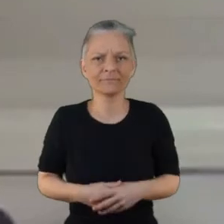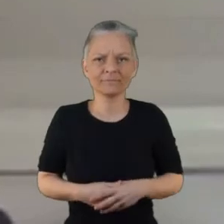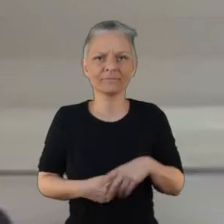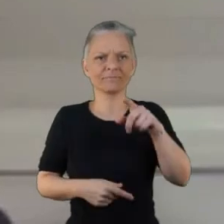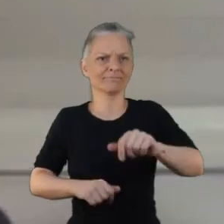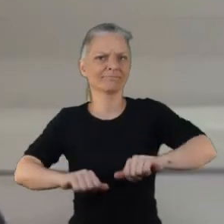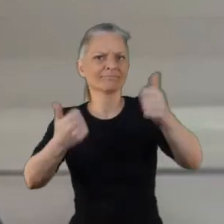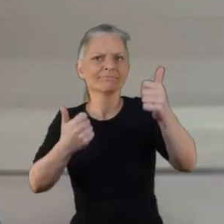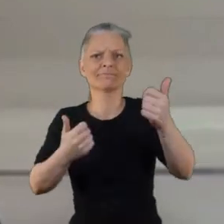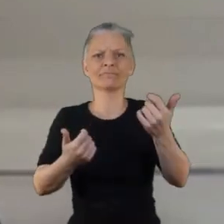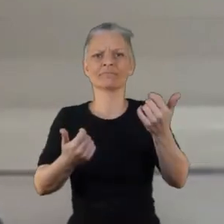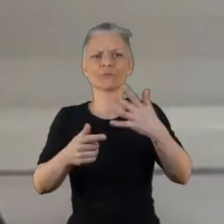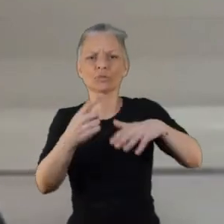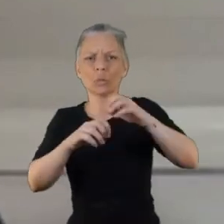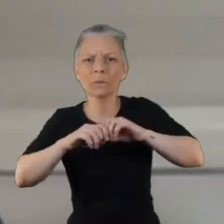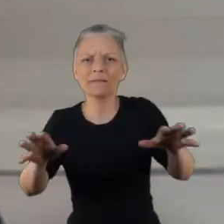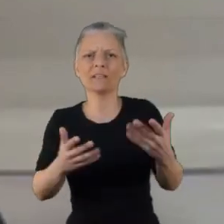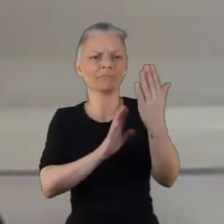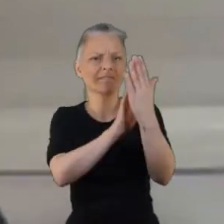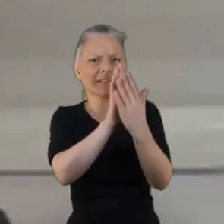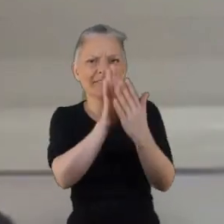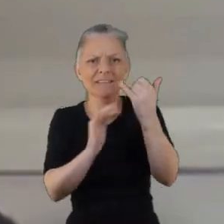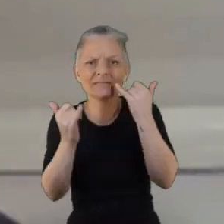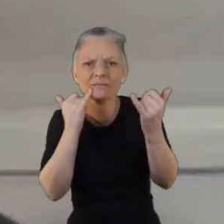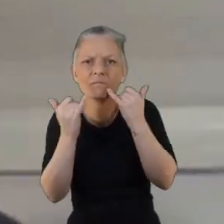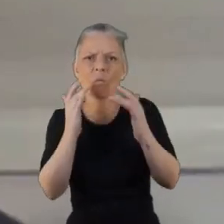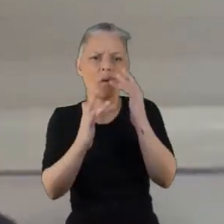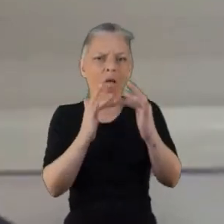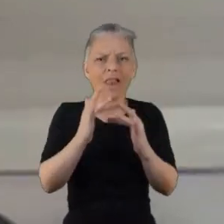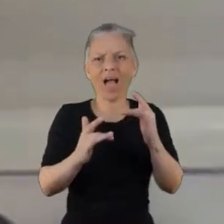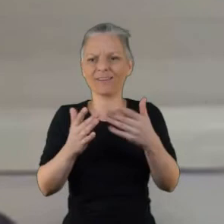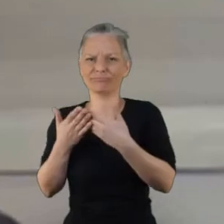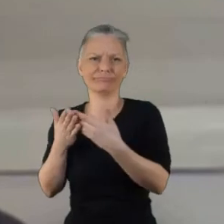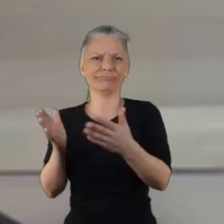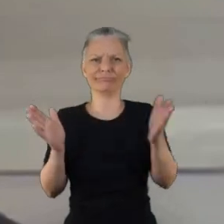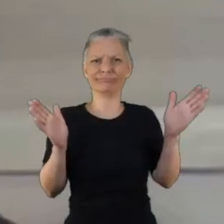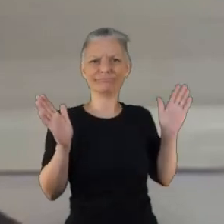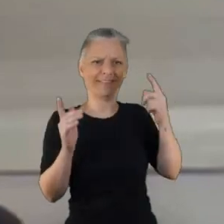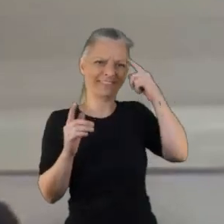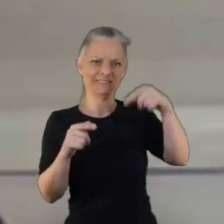the that can occur just by being part of a large organisation like the NHS where people